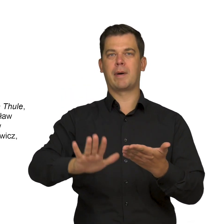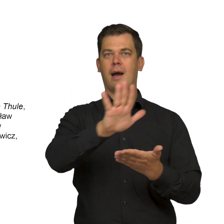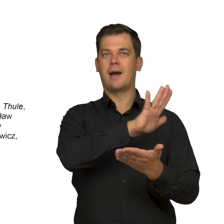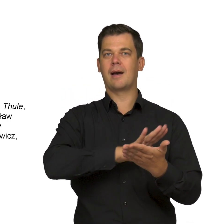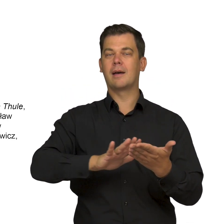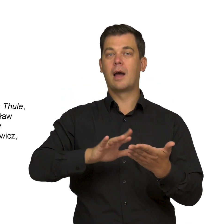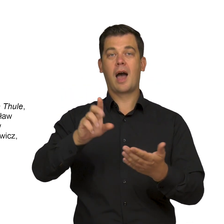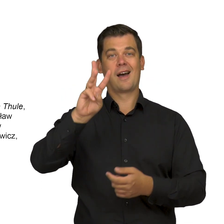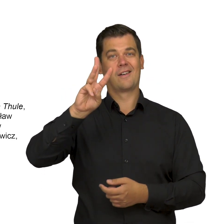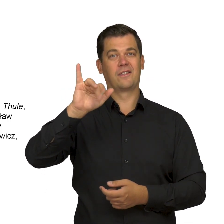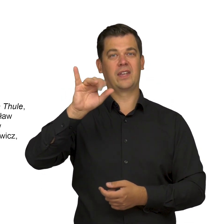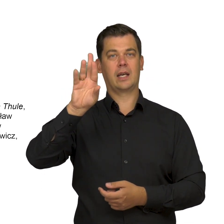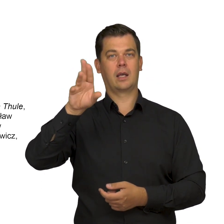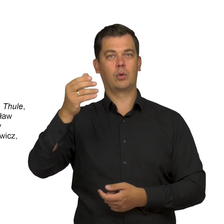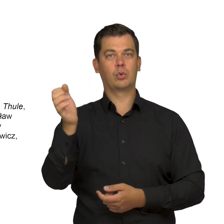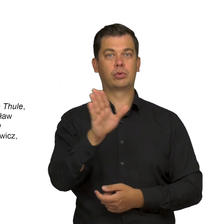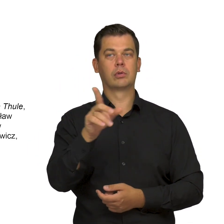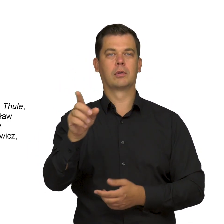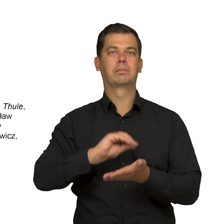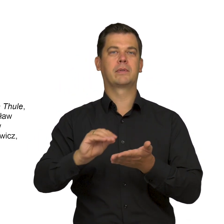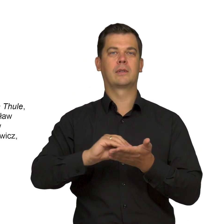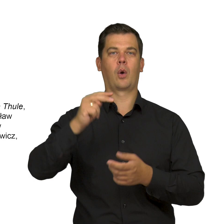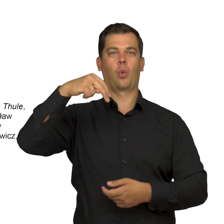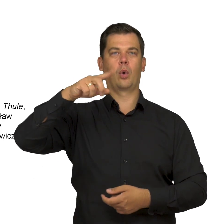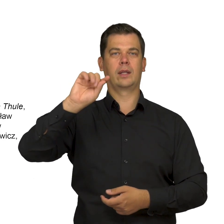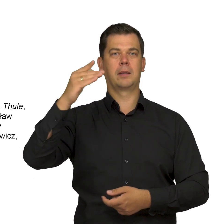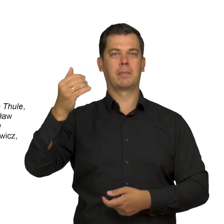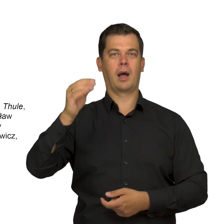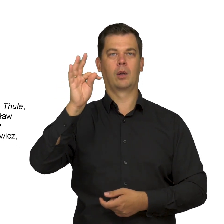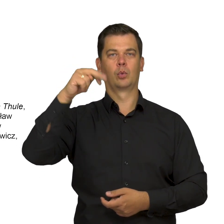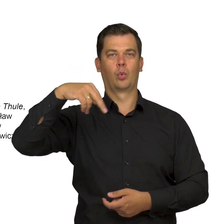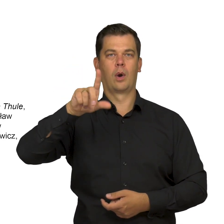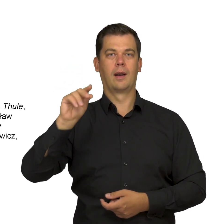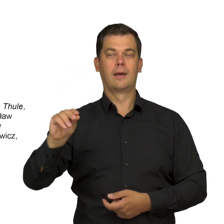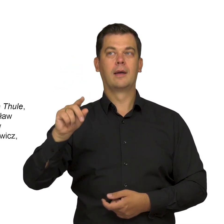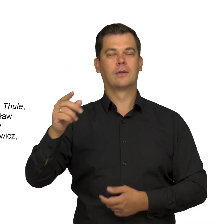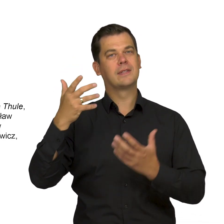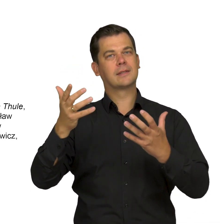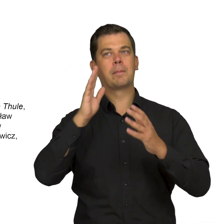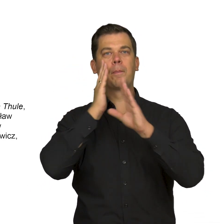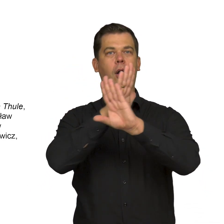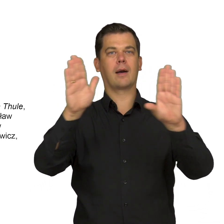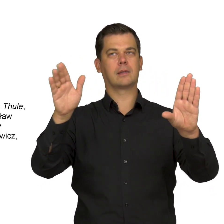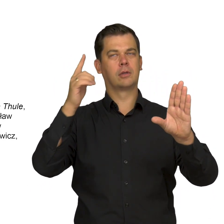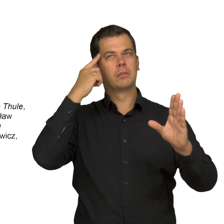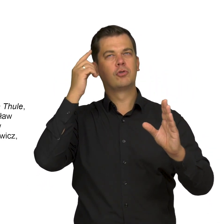but Virgil coined the term “Ultima Thule” to show the limits of the world as he knew it.